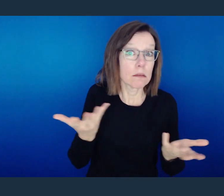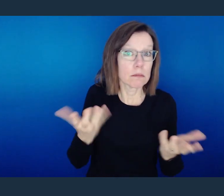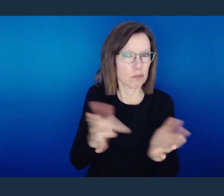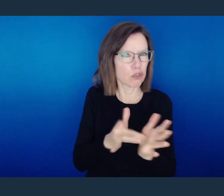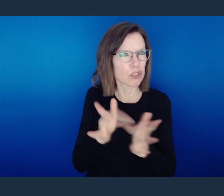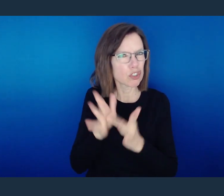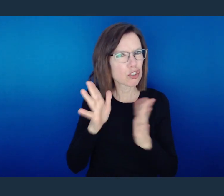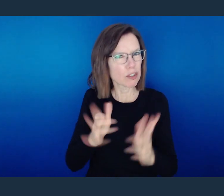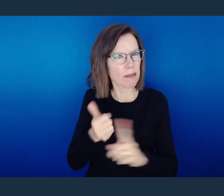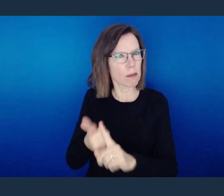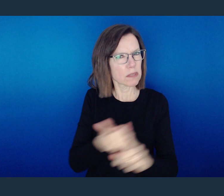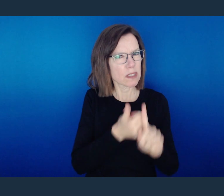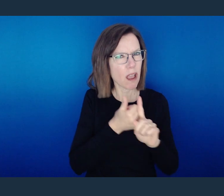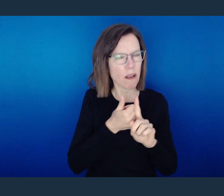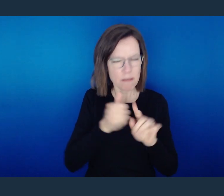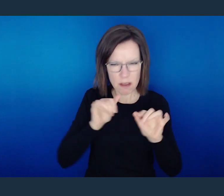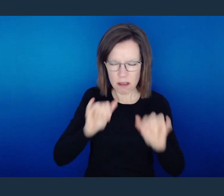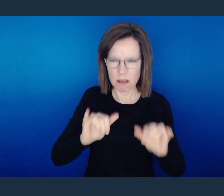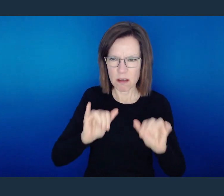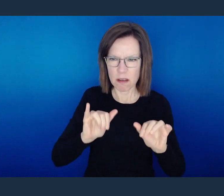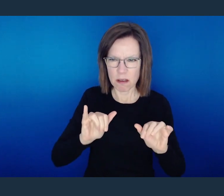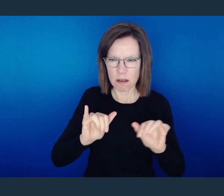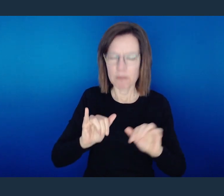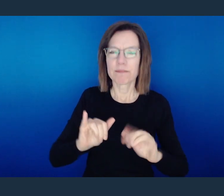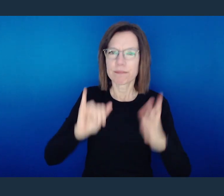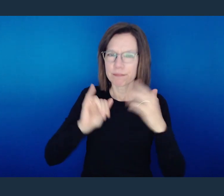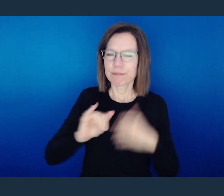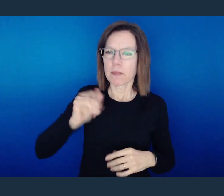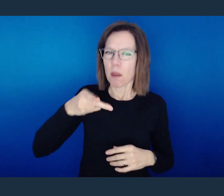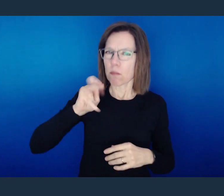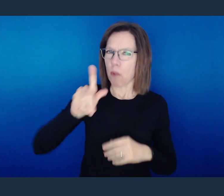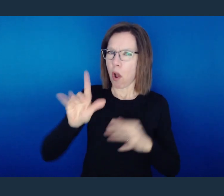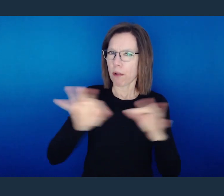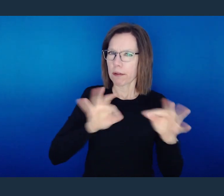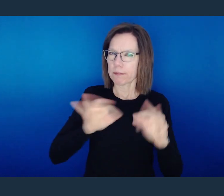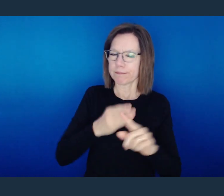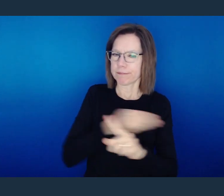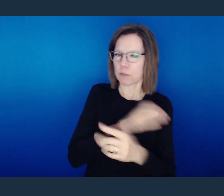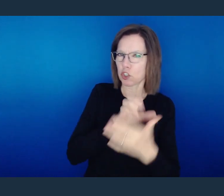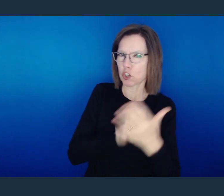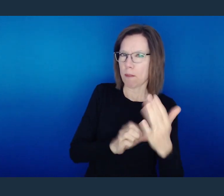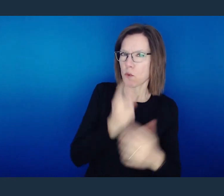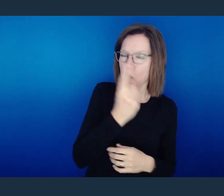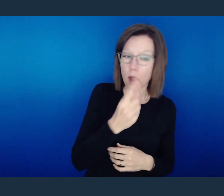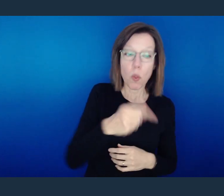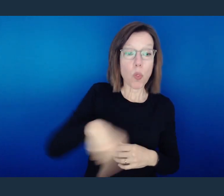Just as Paul stated in the previous chapter, that God has an issue with those of us who